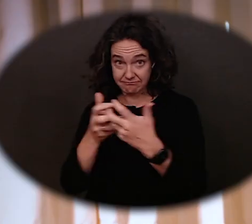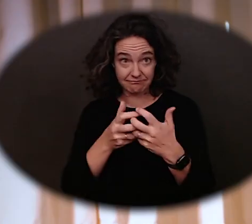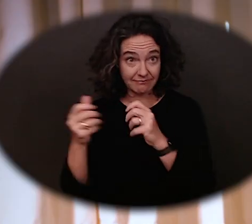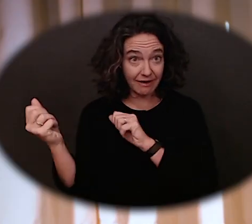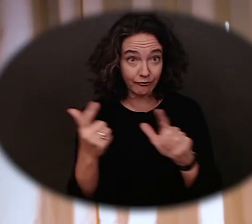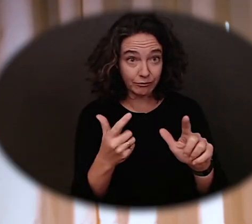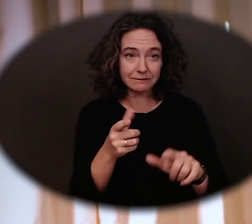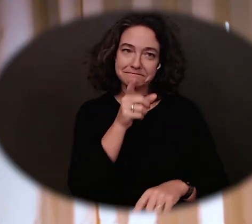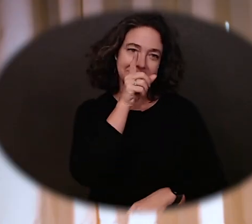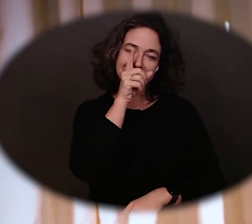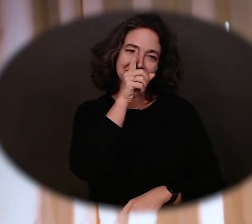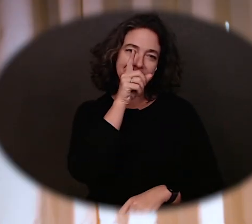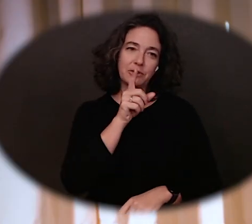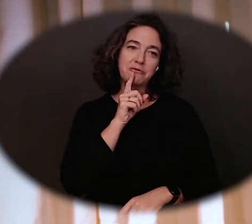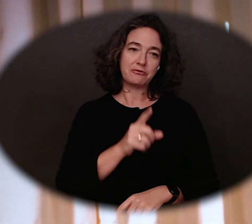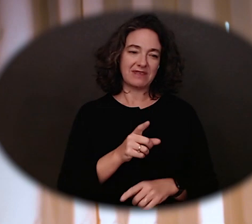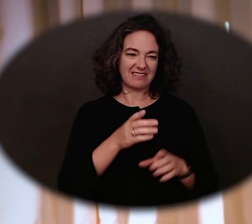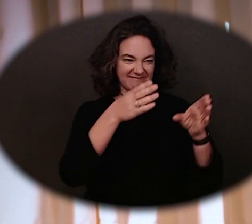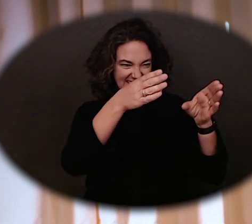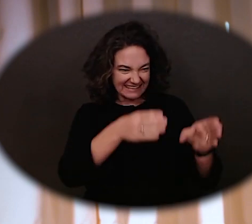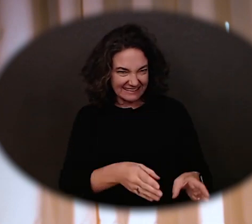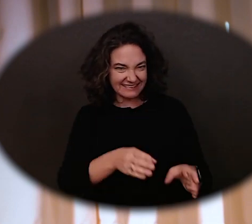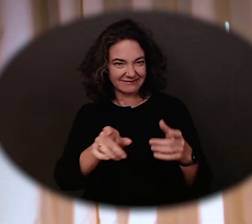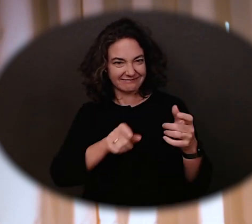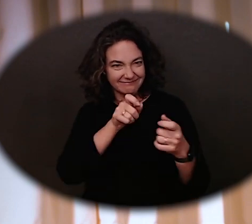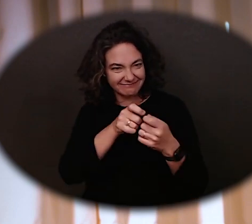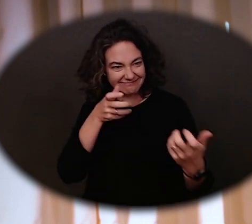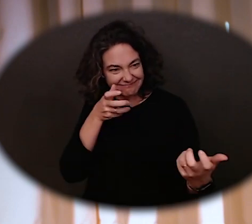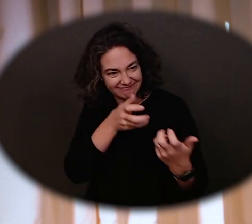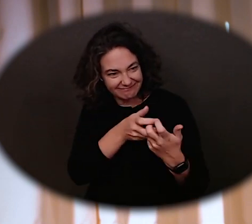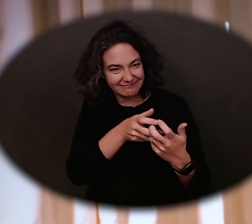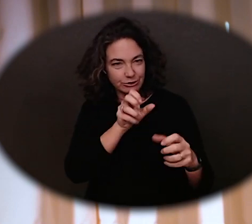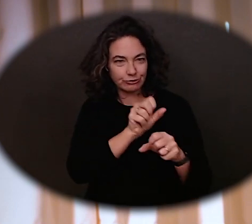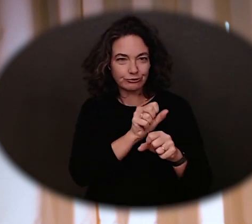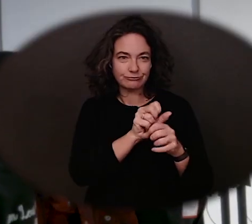Instead, it's an individualized and customized set of job related services.